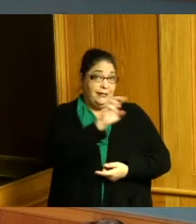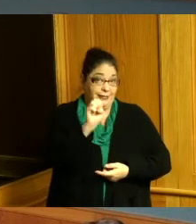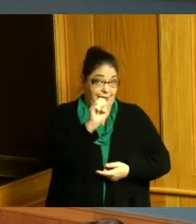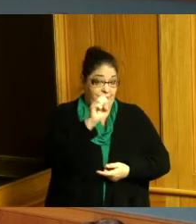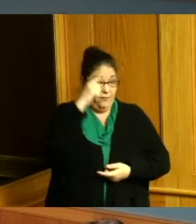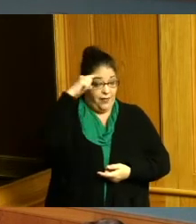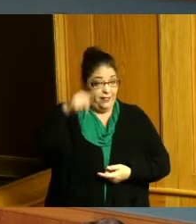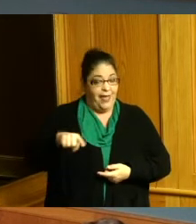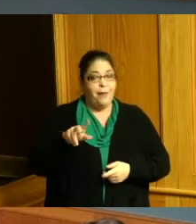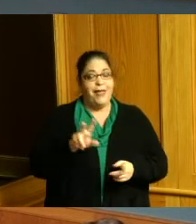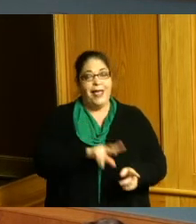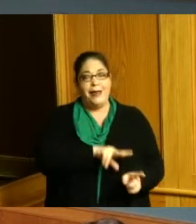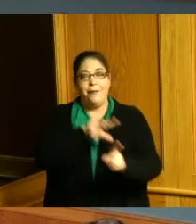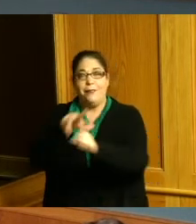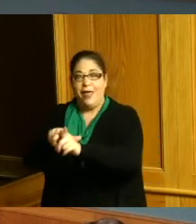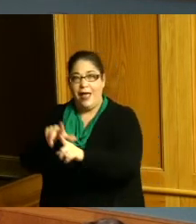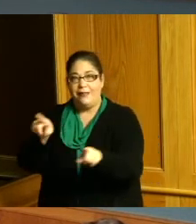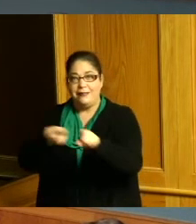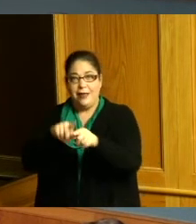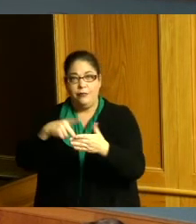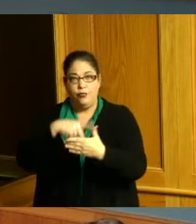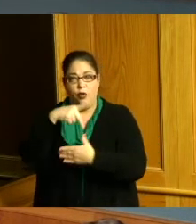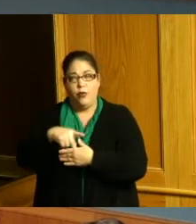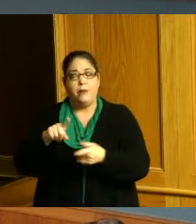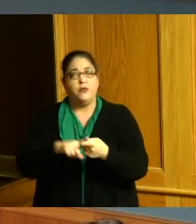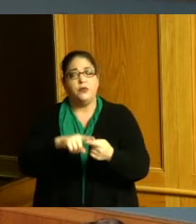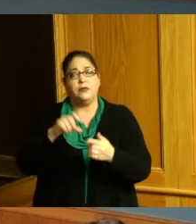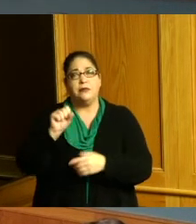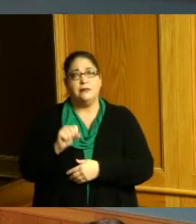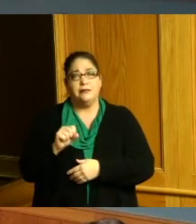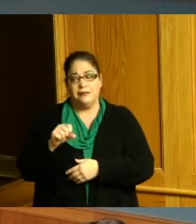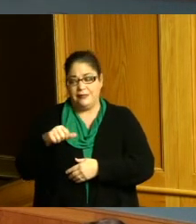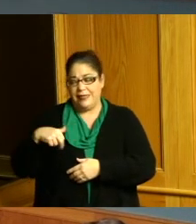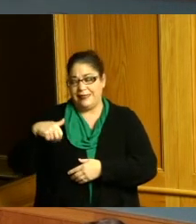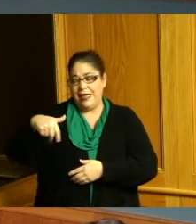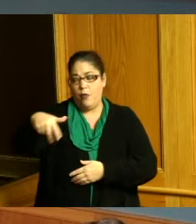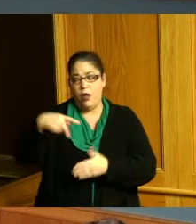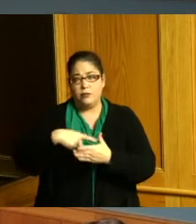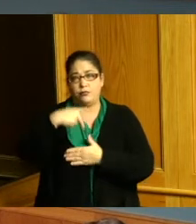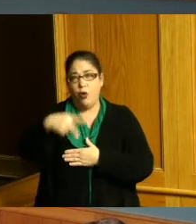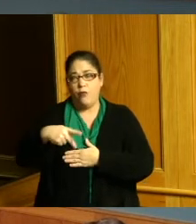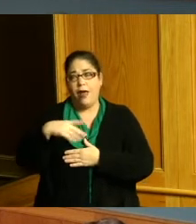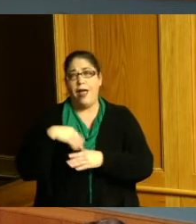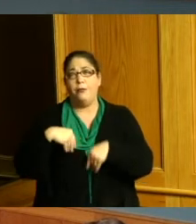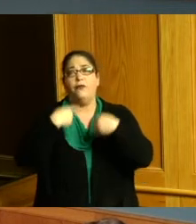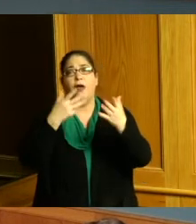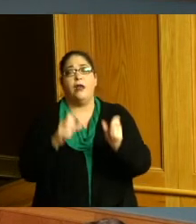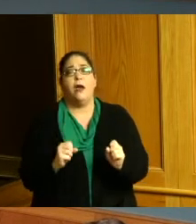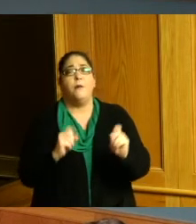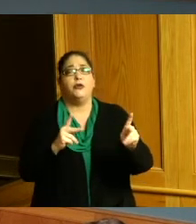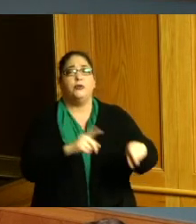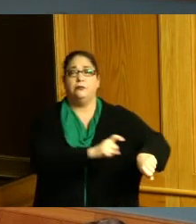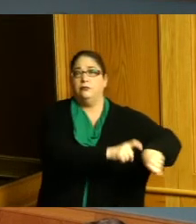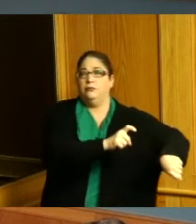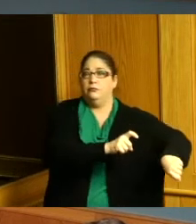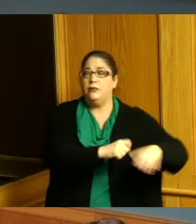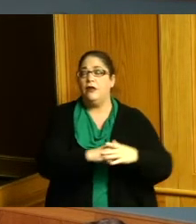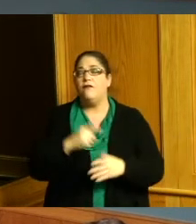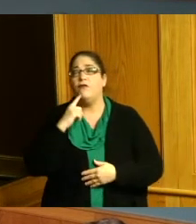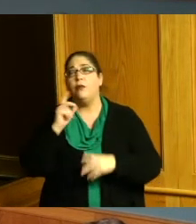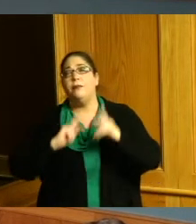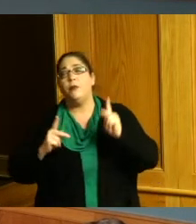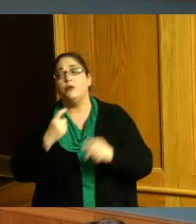apply that same program to the sidewalk program and provide an opportunity for people to say look